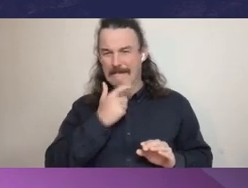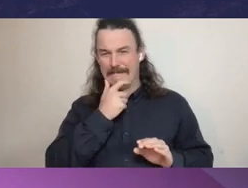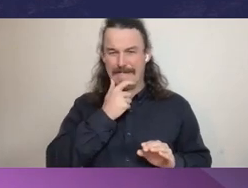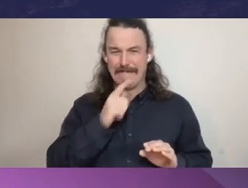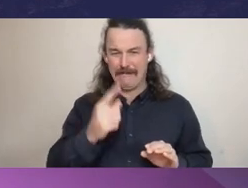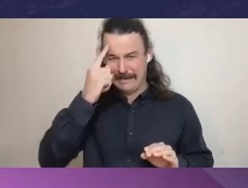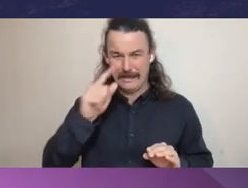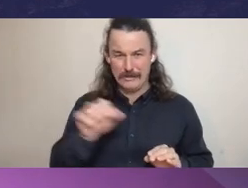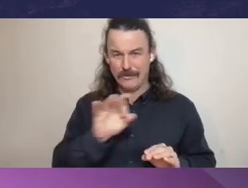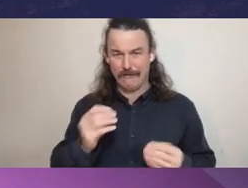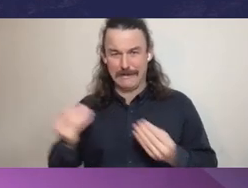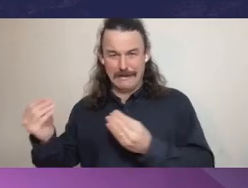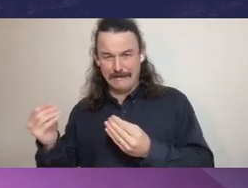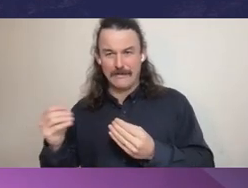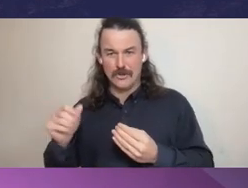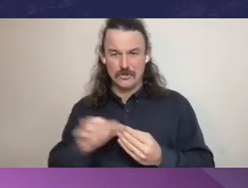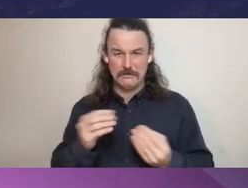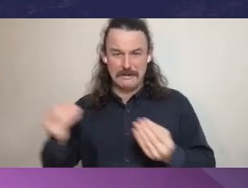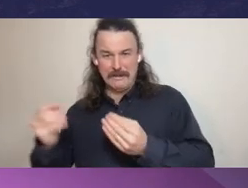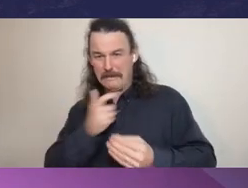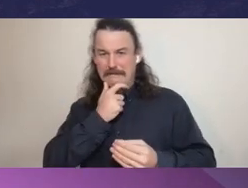I'm certainly going to be using those guidelines in future audits